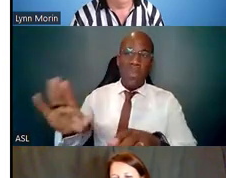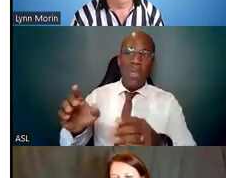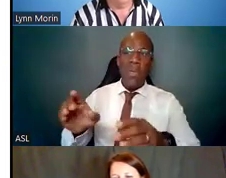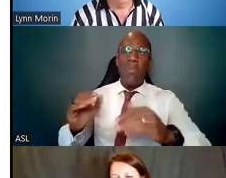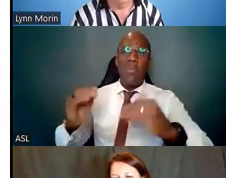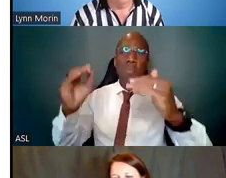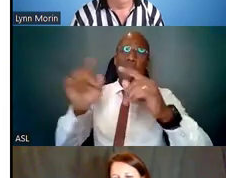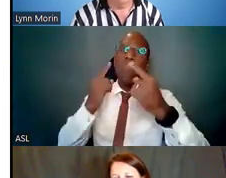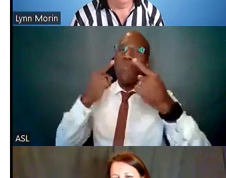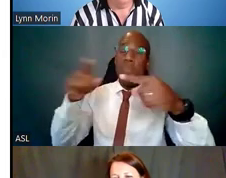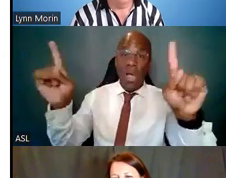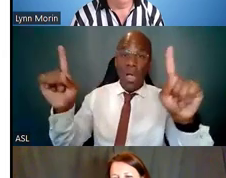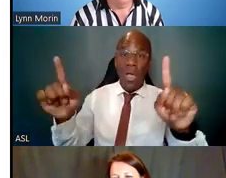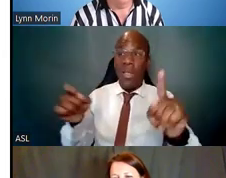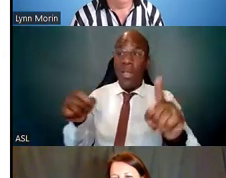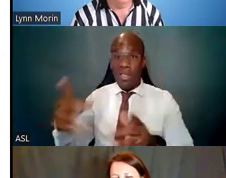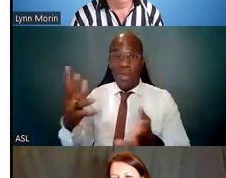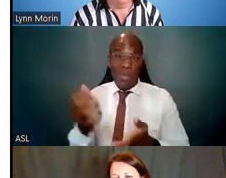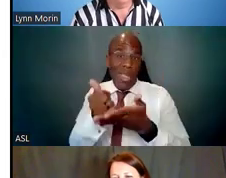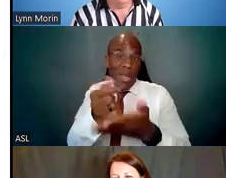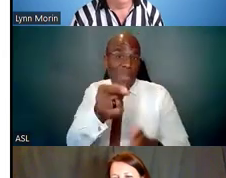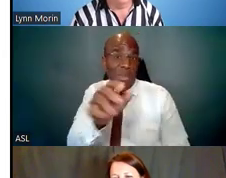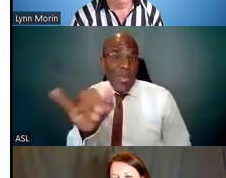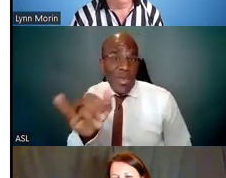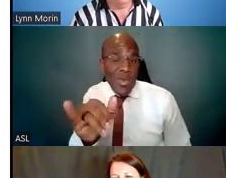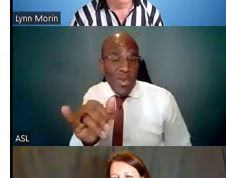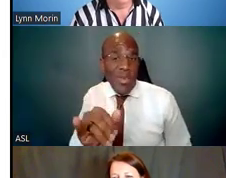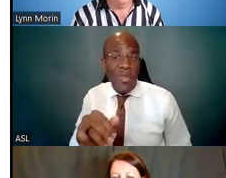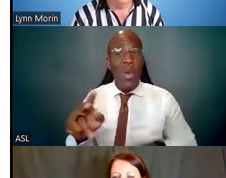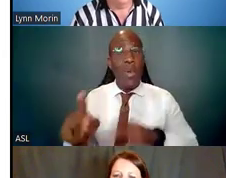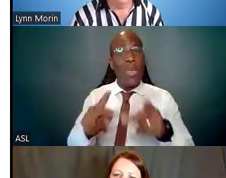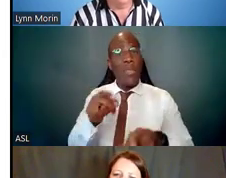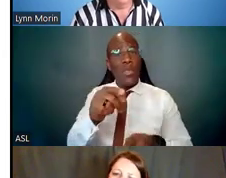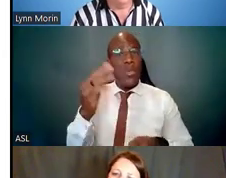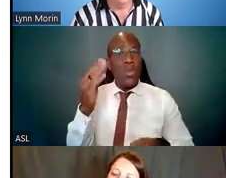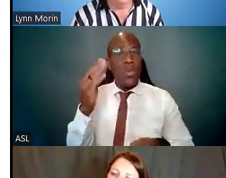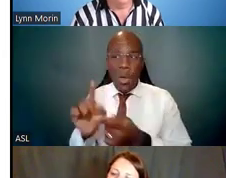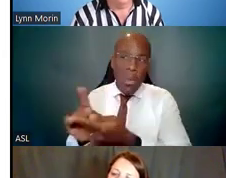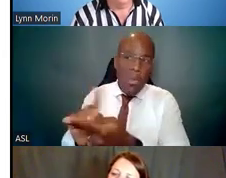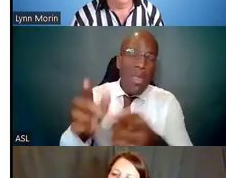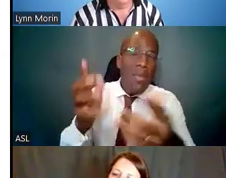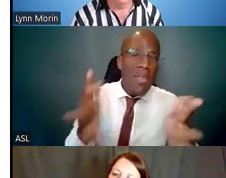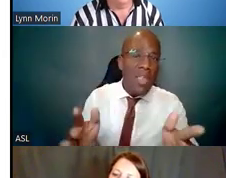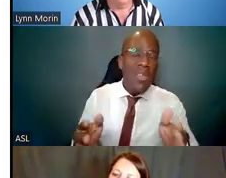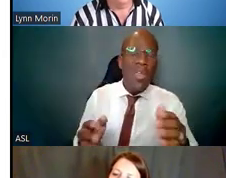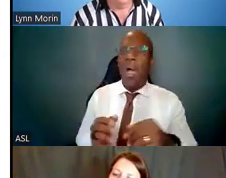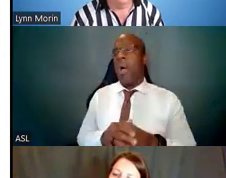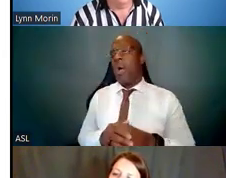So please don't treat people in your network or those who you approach as though they have no value